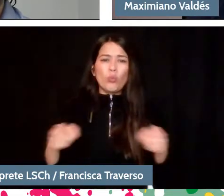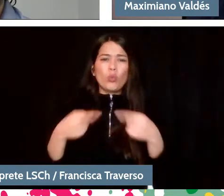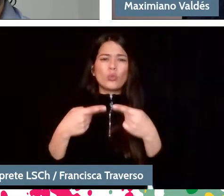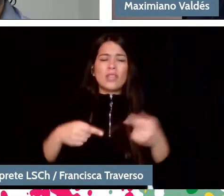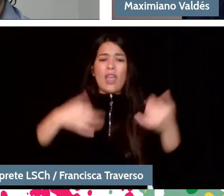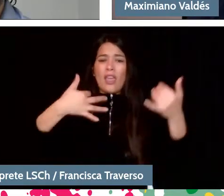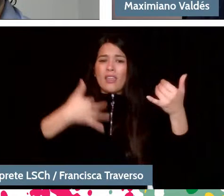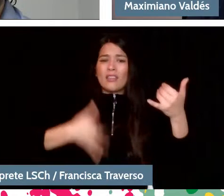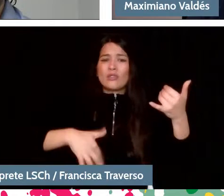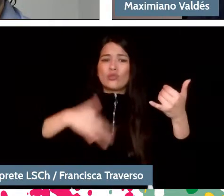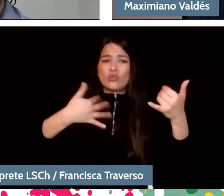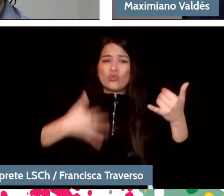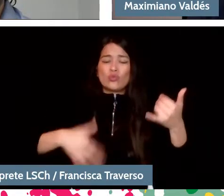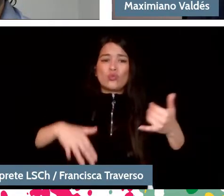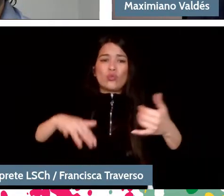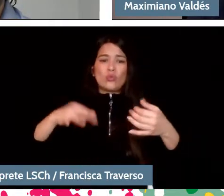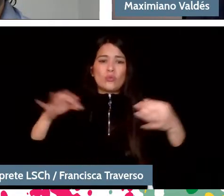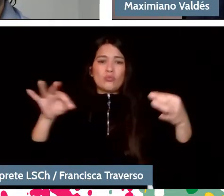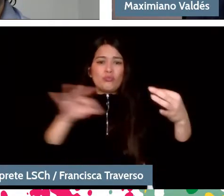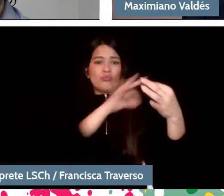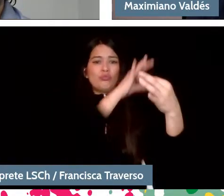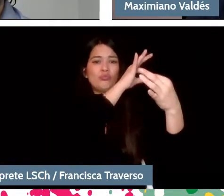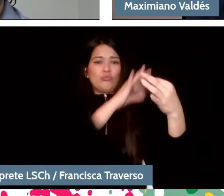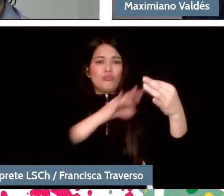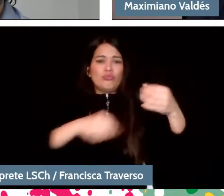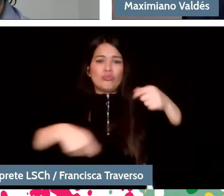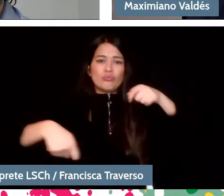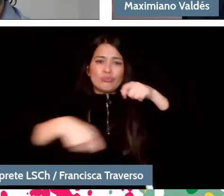as we know it: violins, cellos, oboe, etc.,